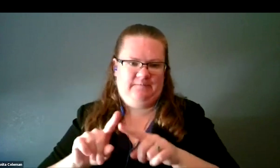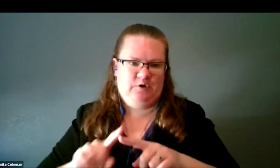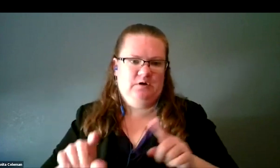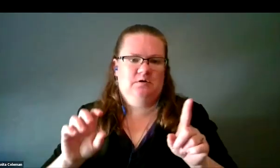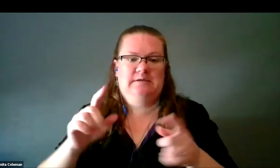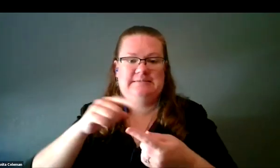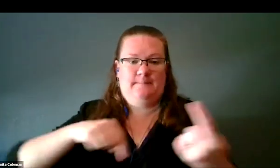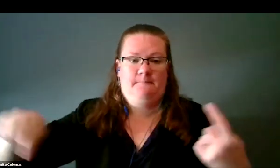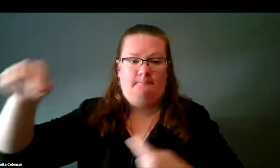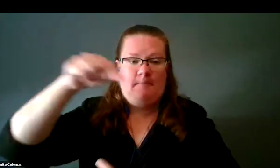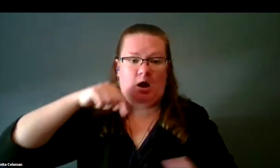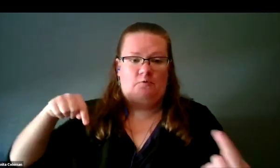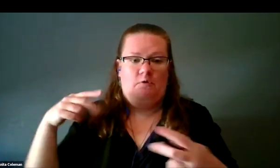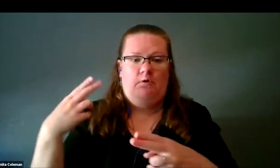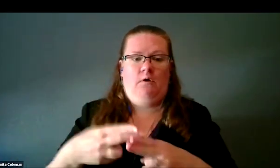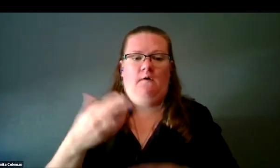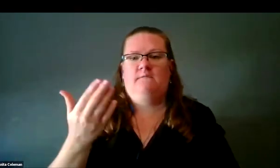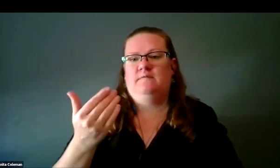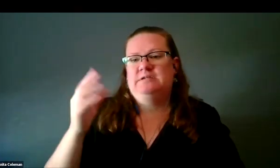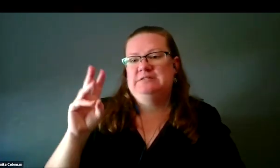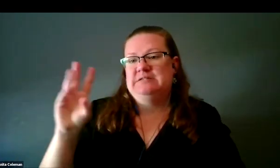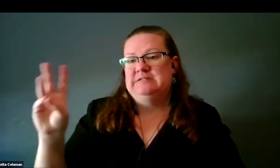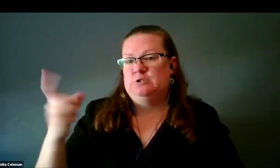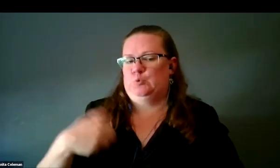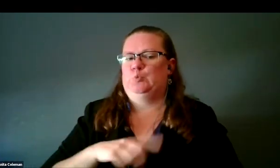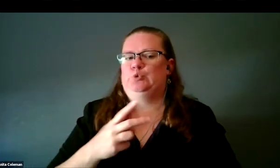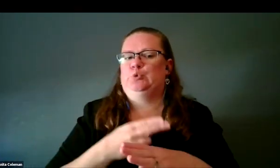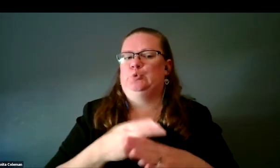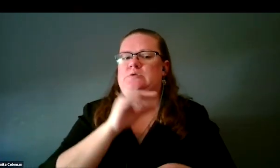a spiral galaxy called 1566, which we use actually as a training galaxy